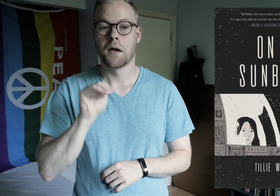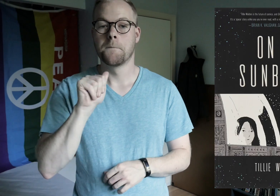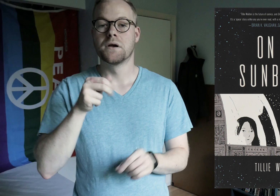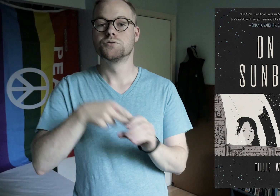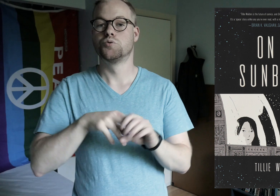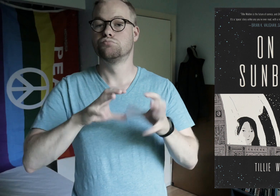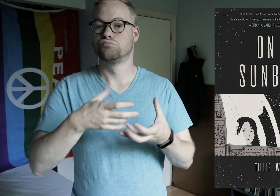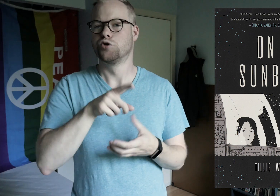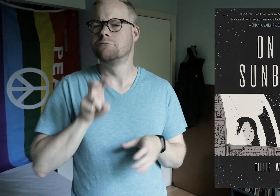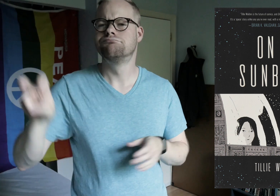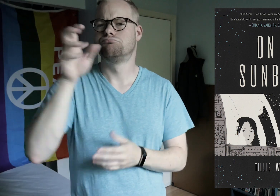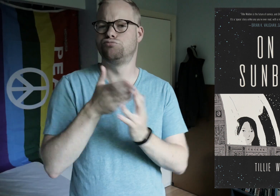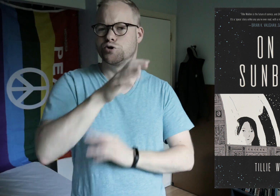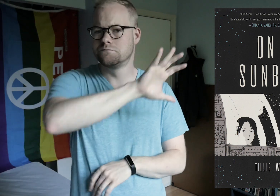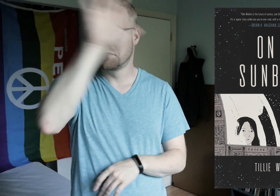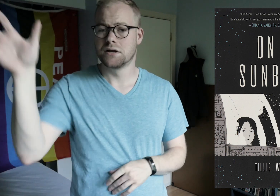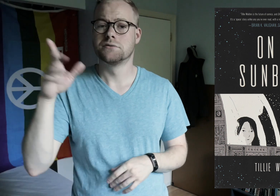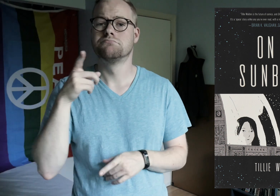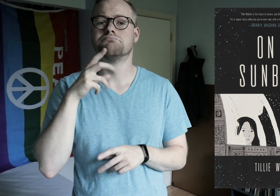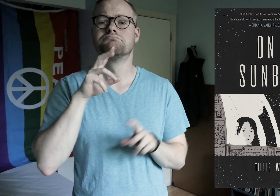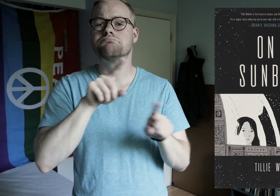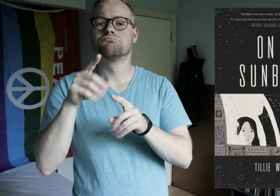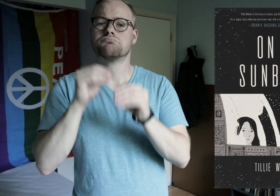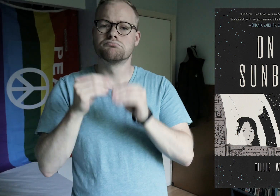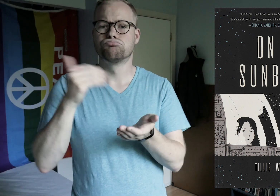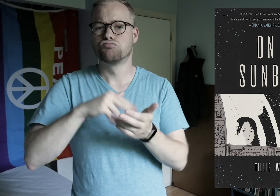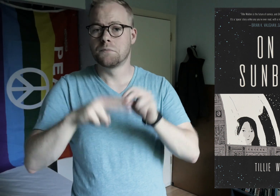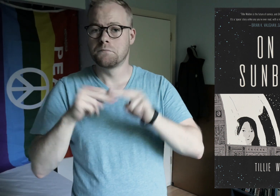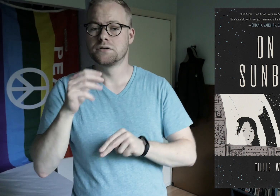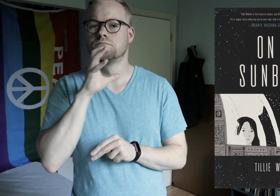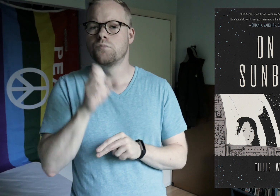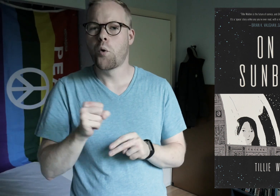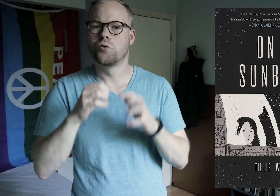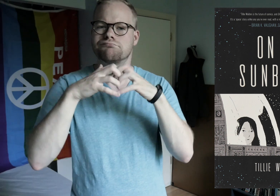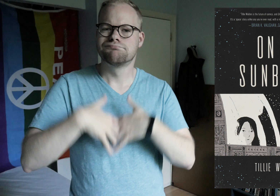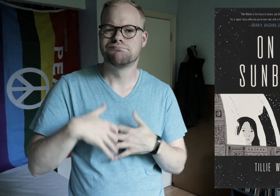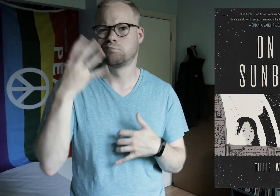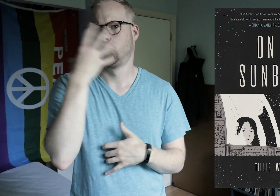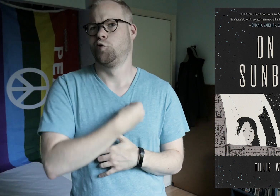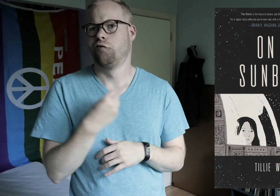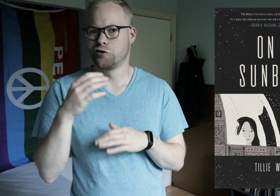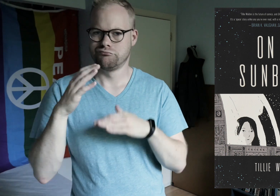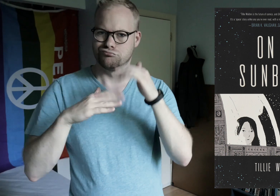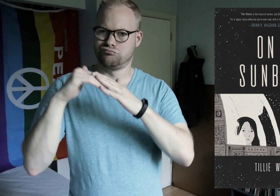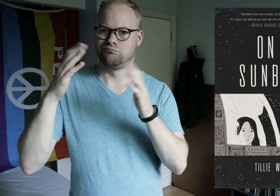Mia joins a team that travels through space, rebuilding beautiful and broken-down structures.